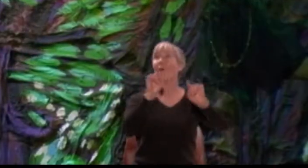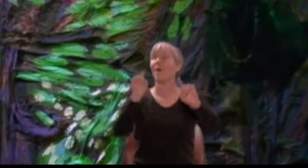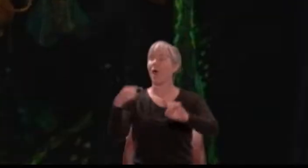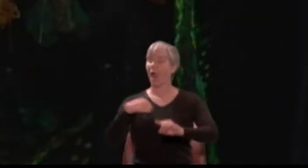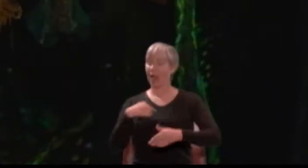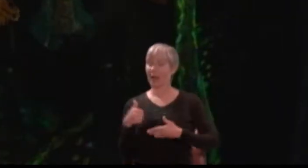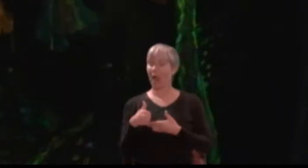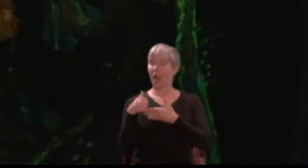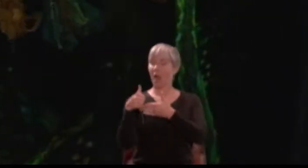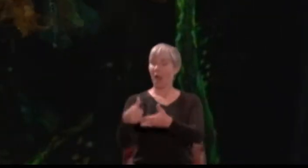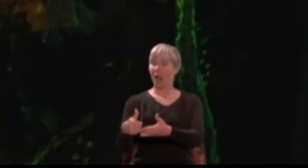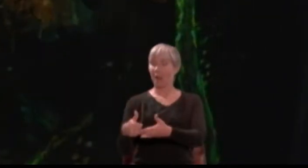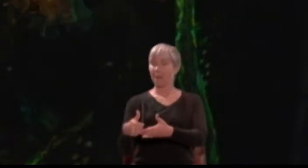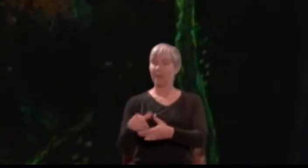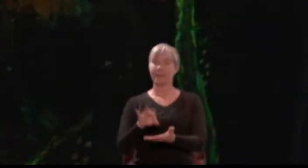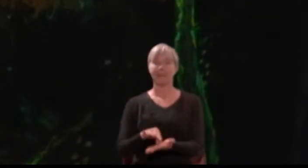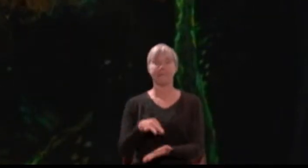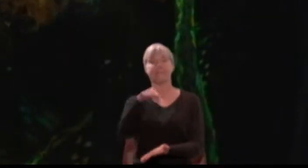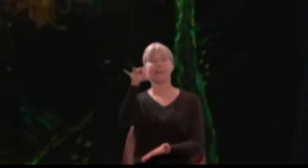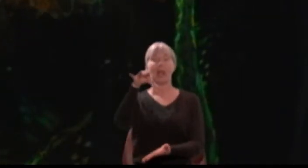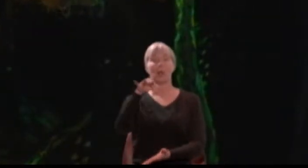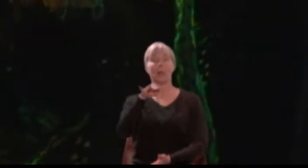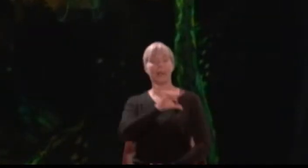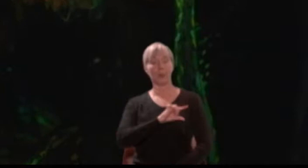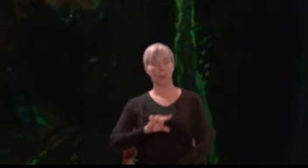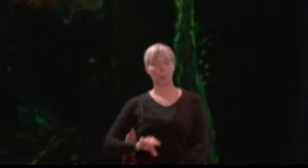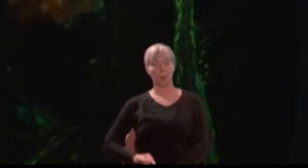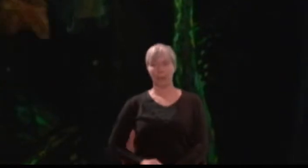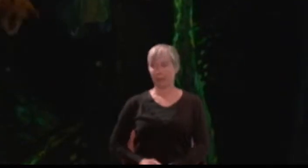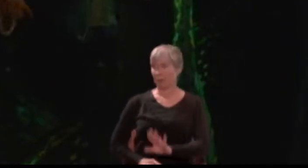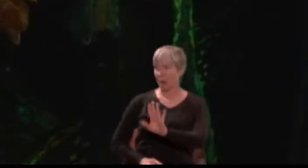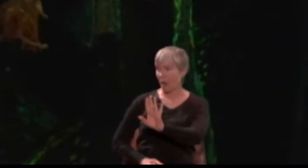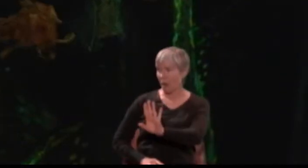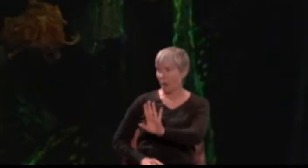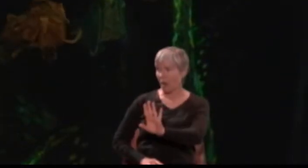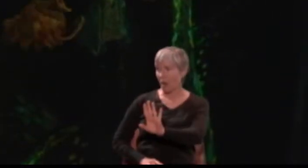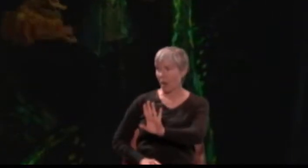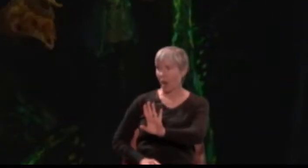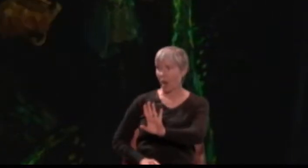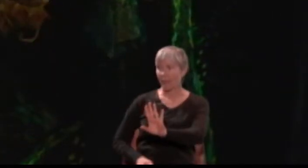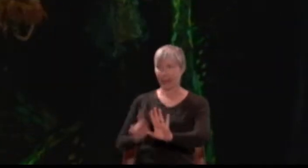Puck: The king doth keep his revels here tonight. Take heed the queen come not within his sight.